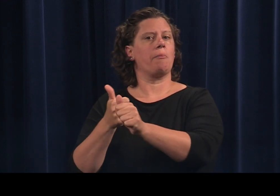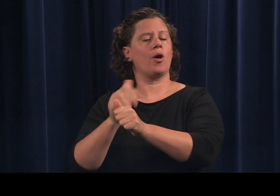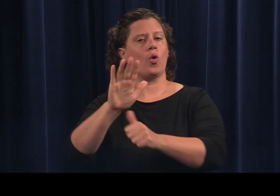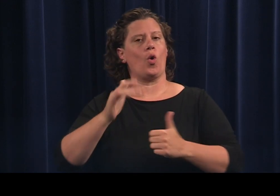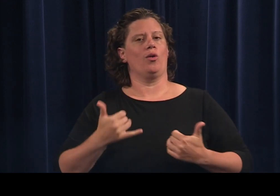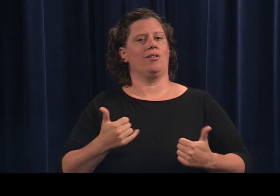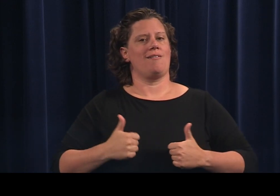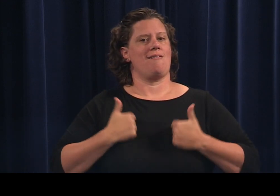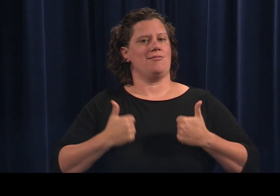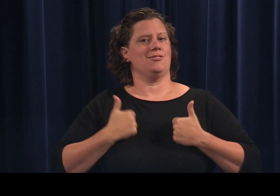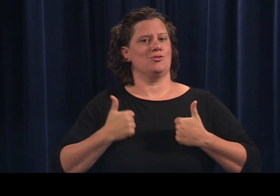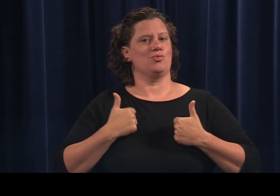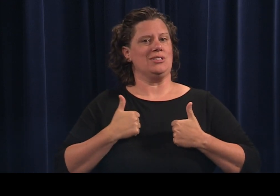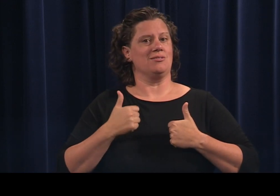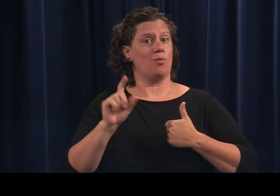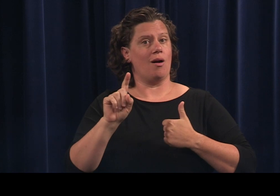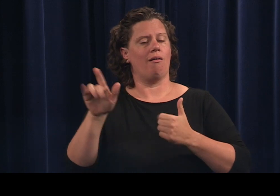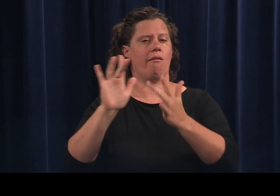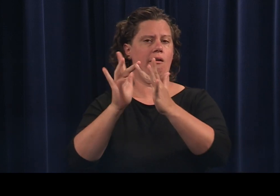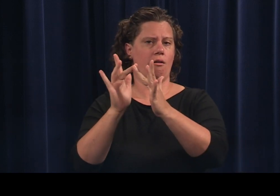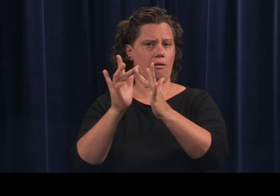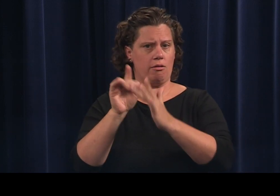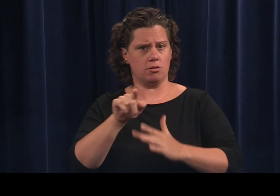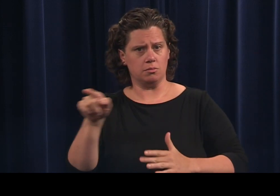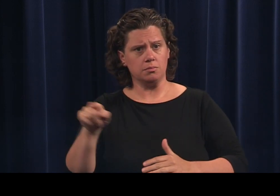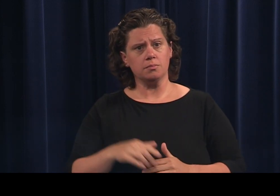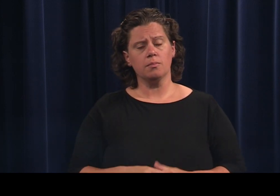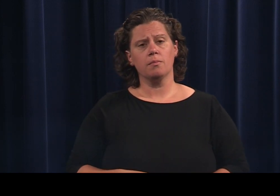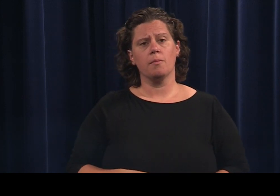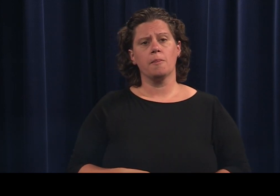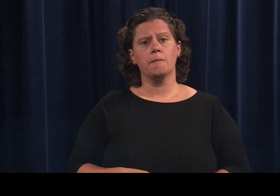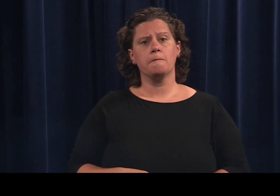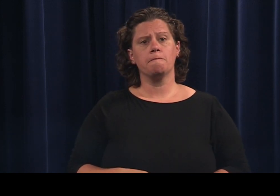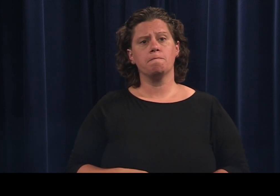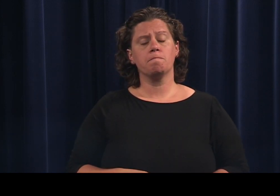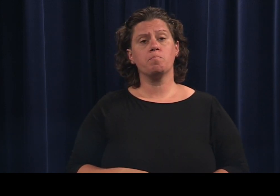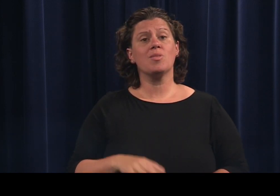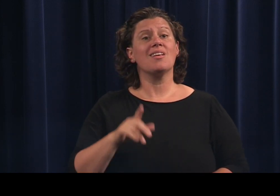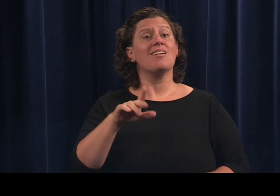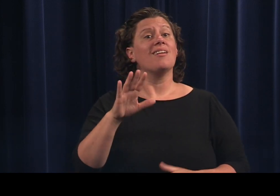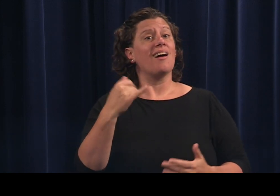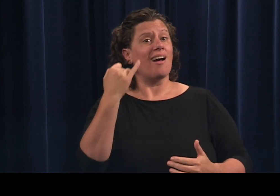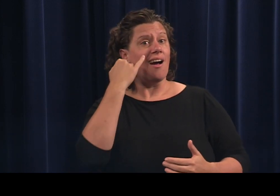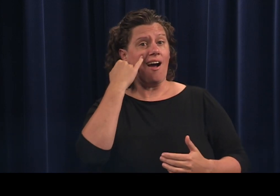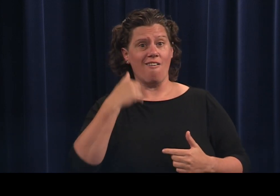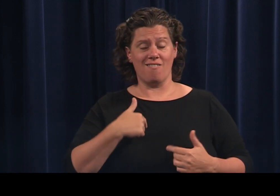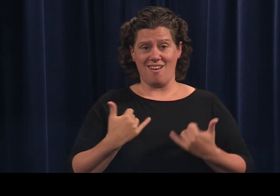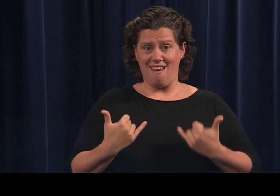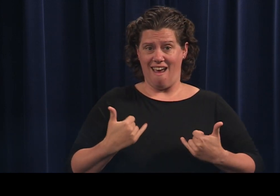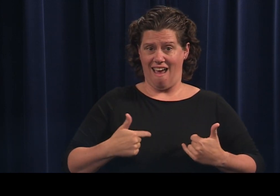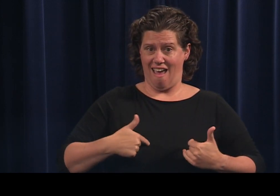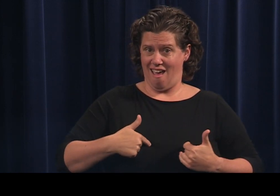update your address online. What if I'm currently living out of state?